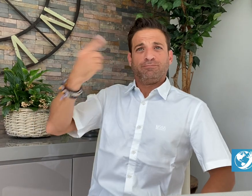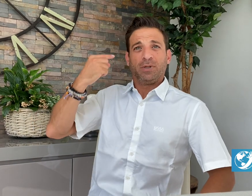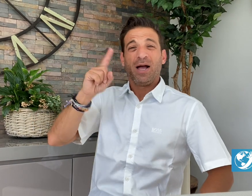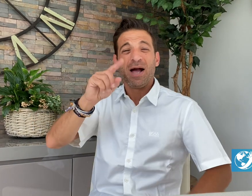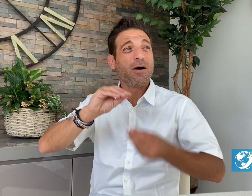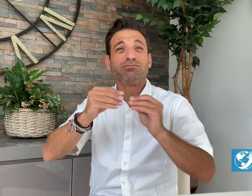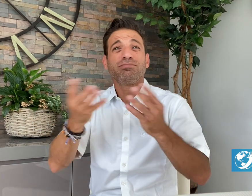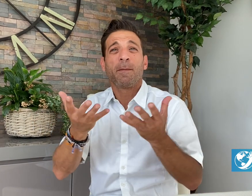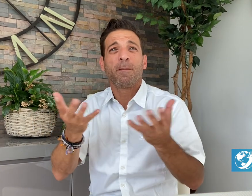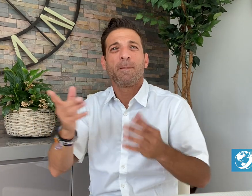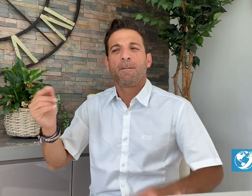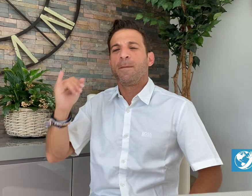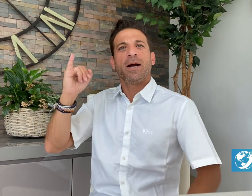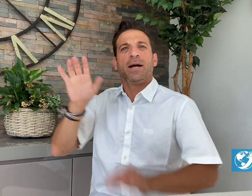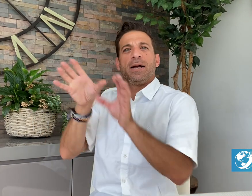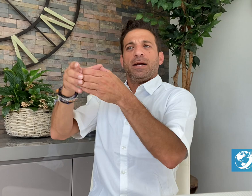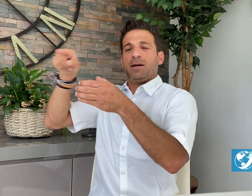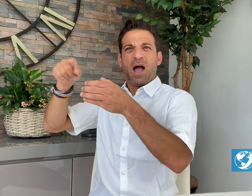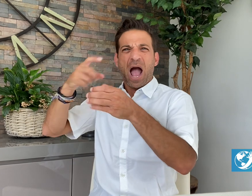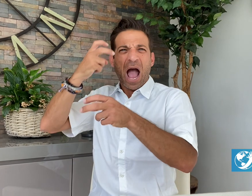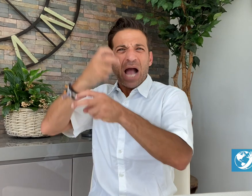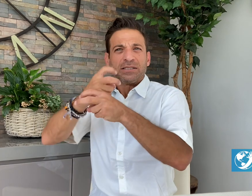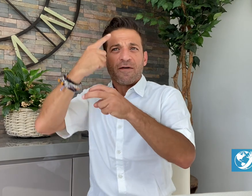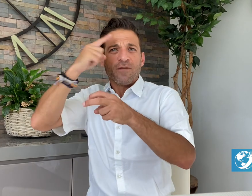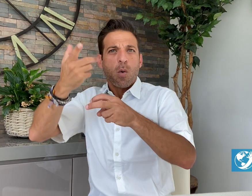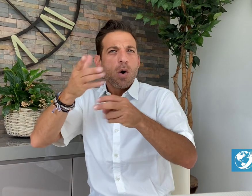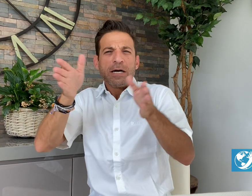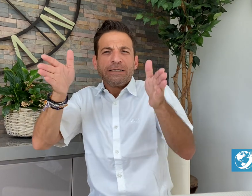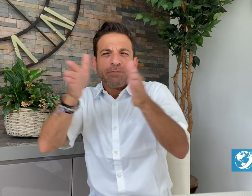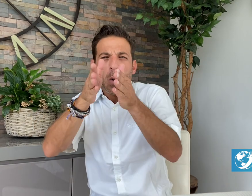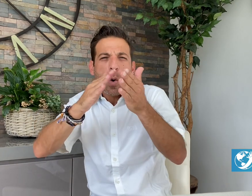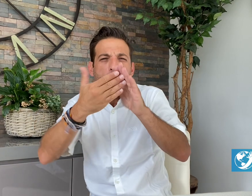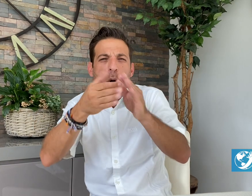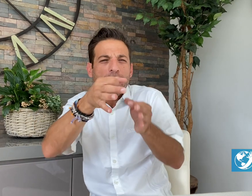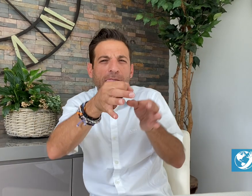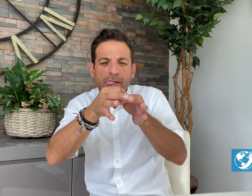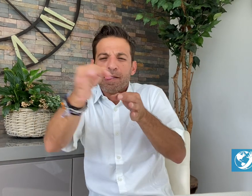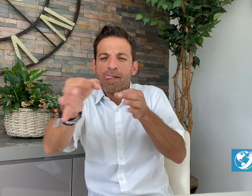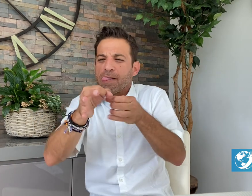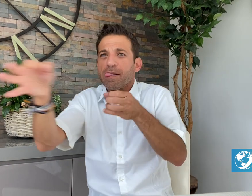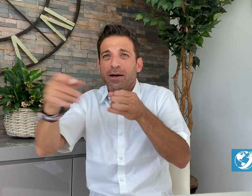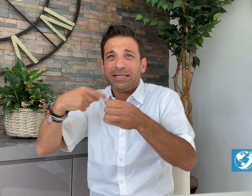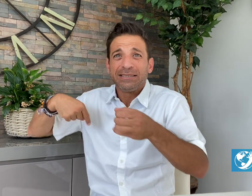to request an interpreter, iSign faces difficulties providing